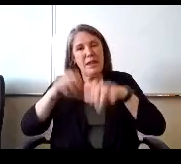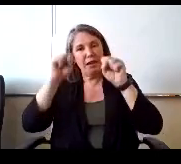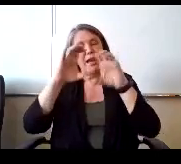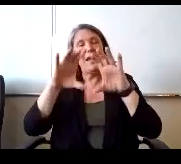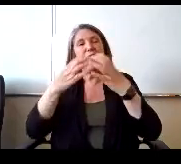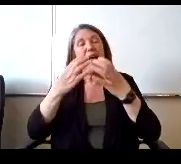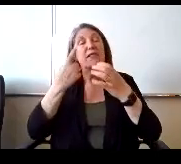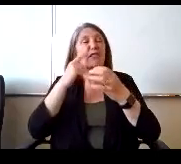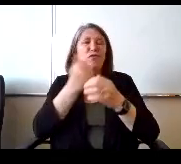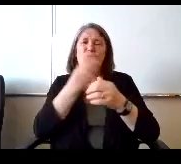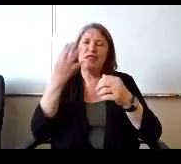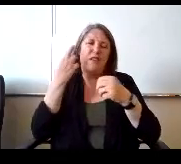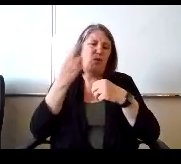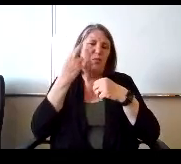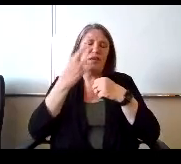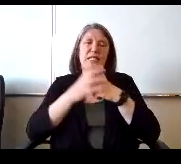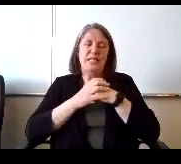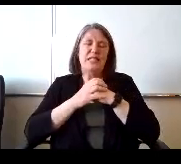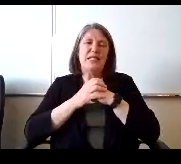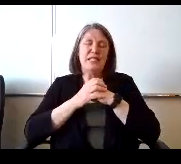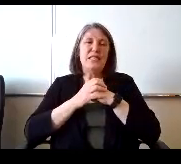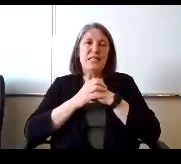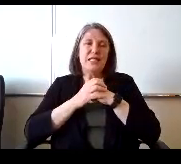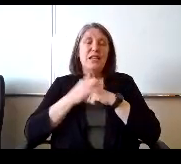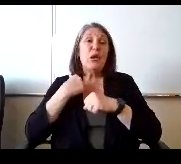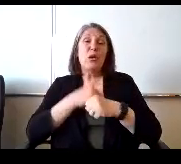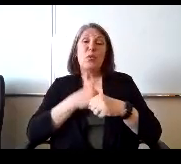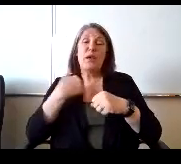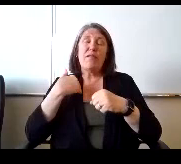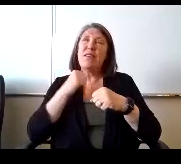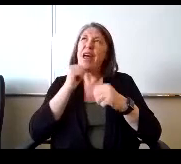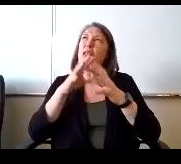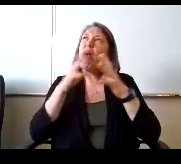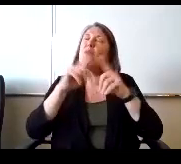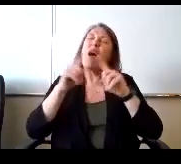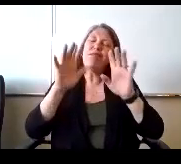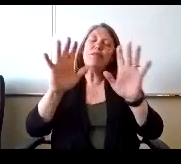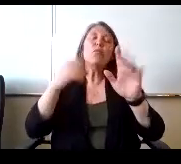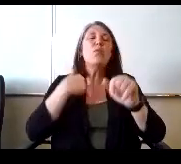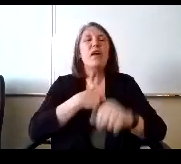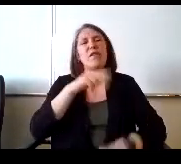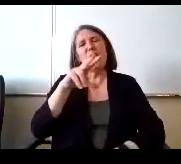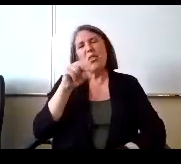Not a lot, but I would say we have 30 to 40 kids that are looking to get advanced so